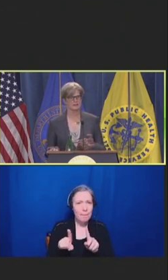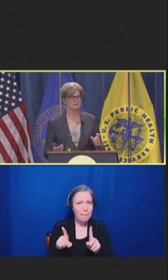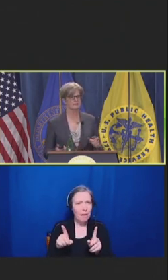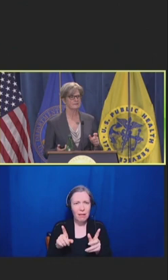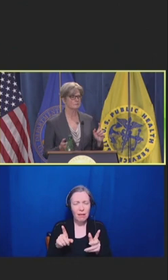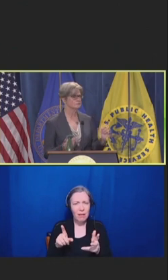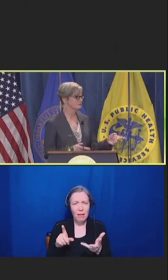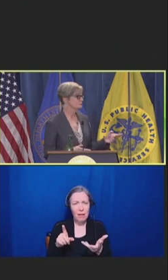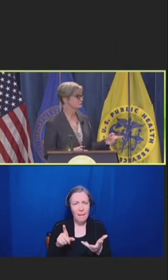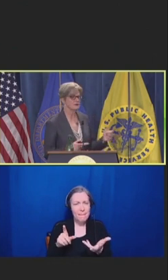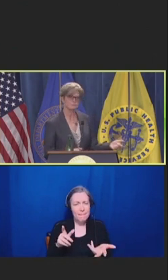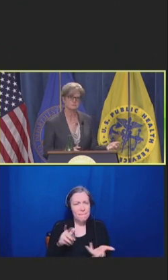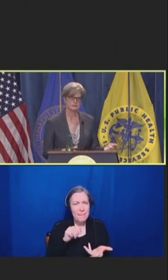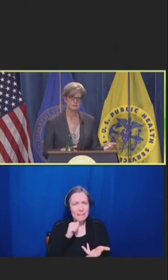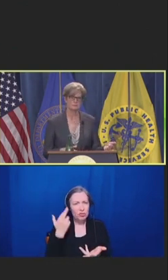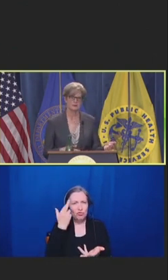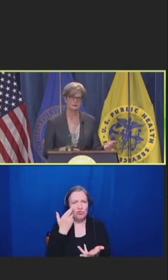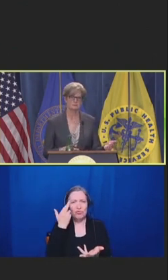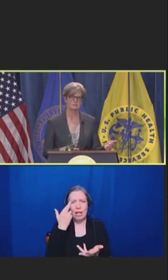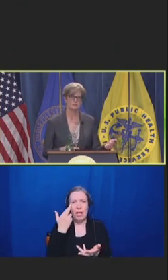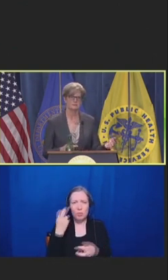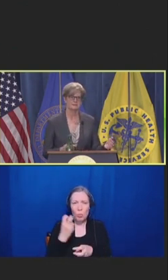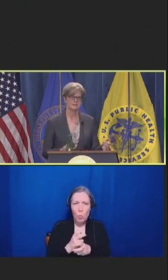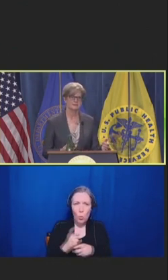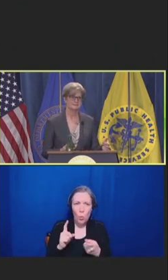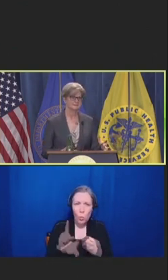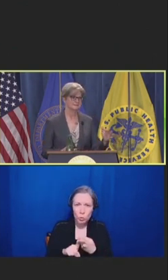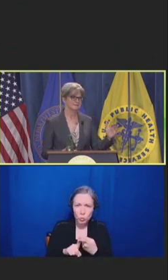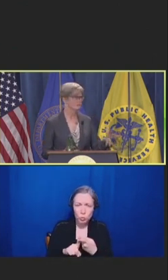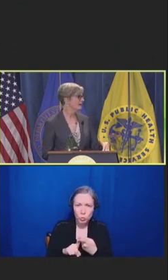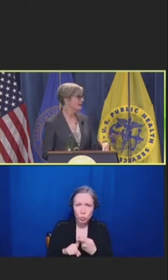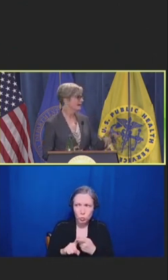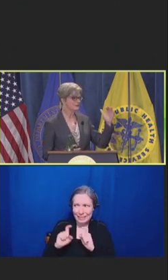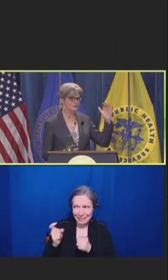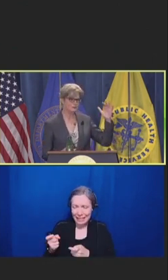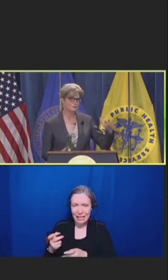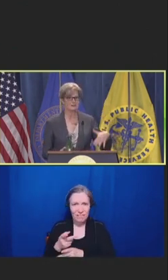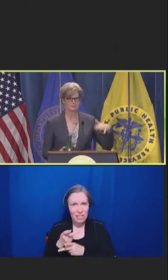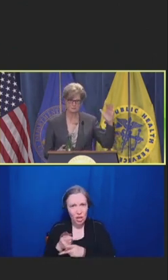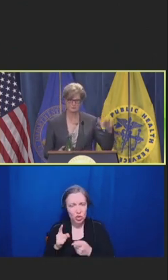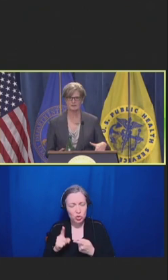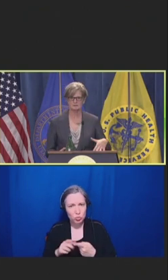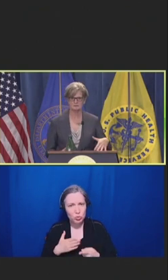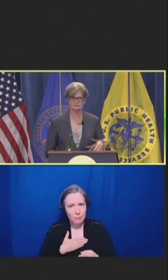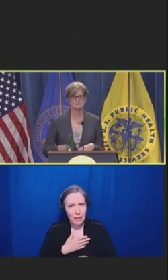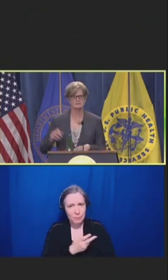And that reflects what Todd was talking about in, you know, I knew that I was going to be fighting disease.